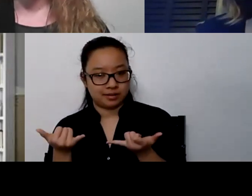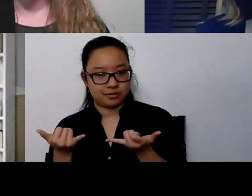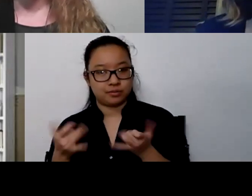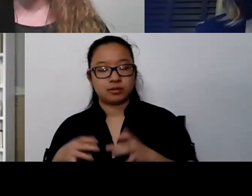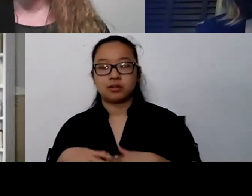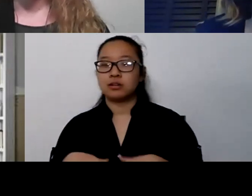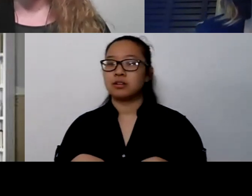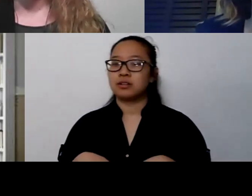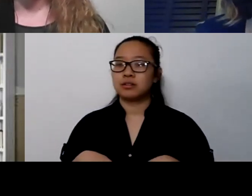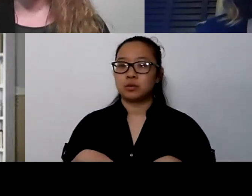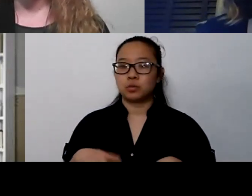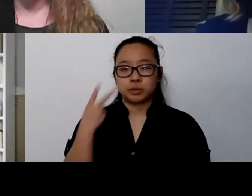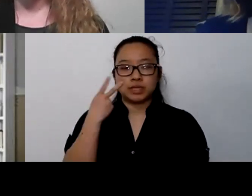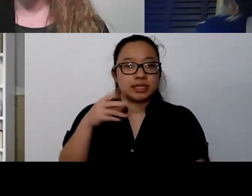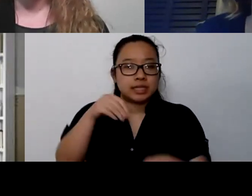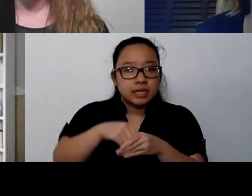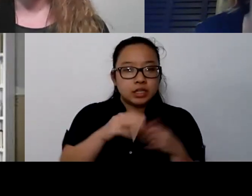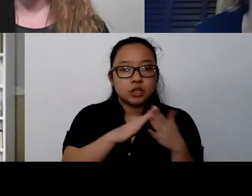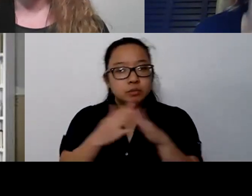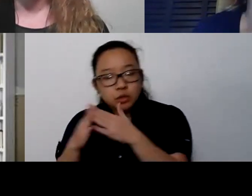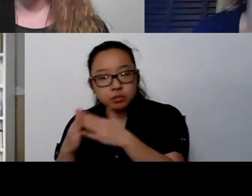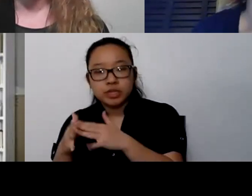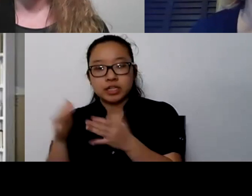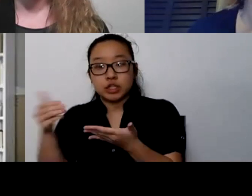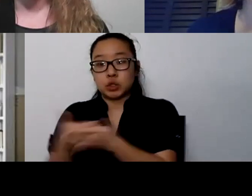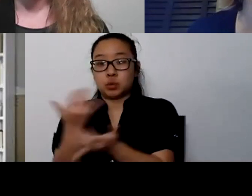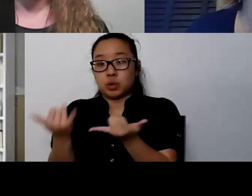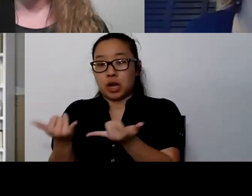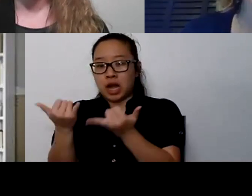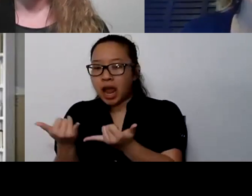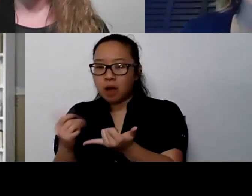that maybe we didn't see before? Or what are we seeing more of?